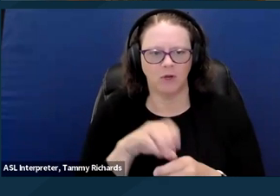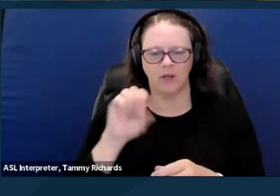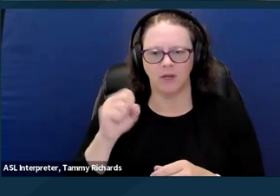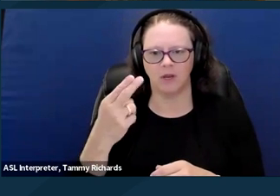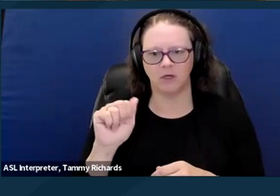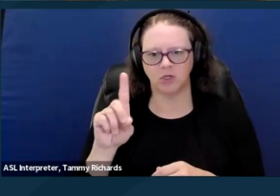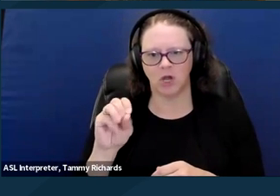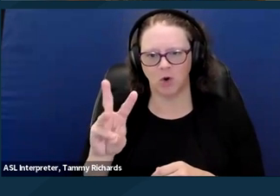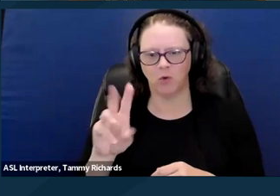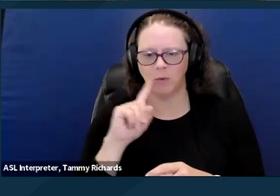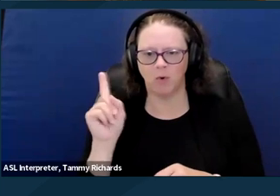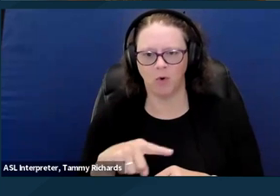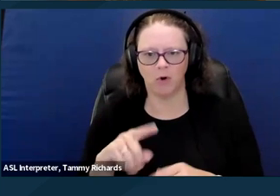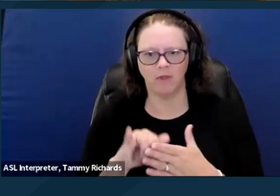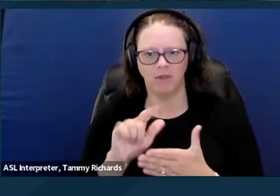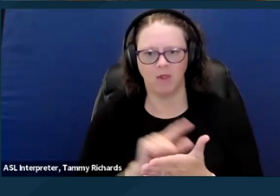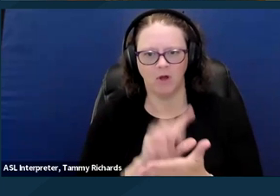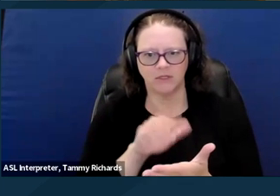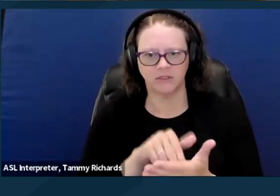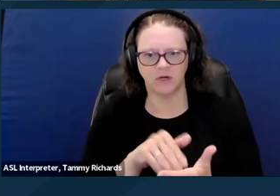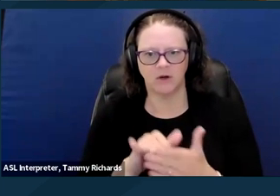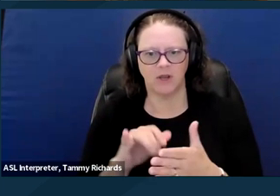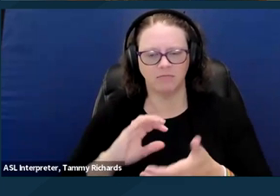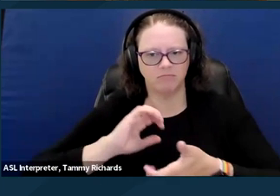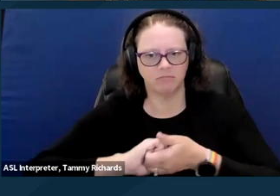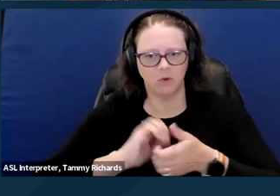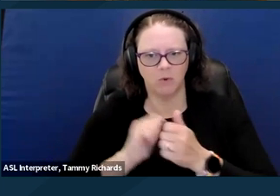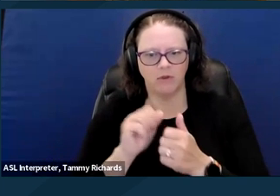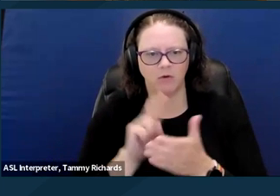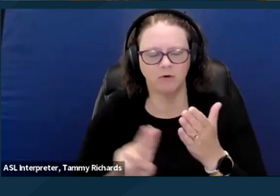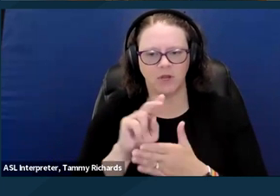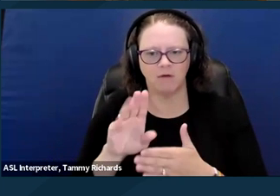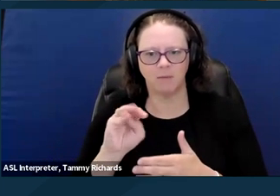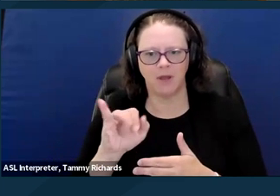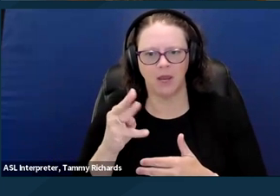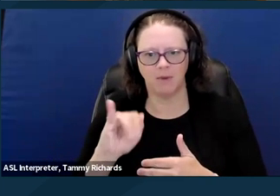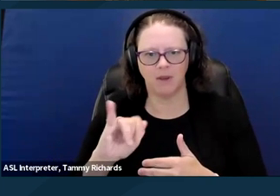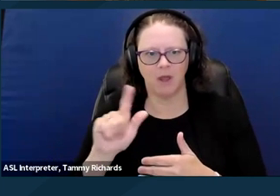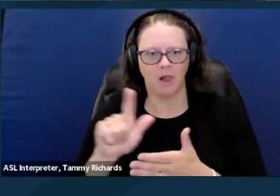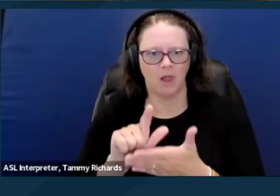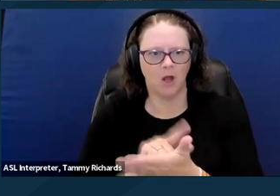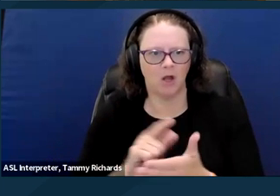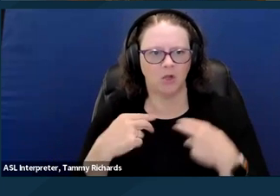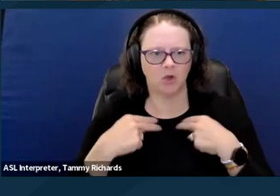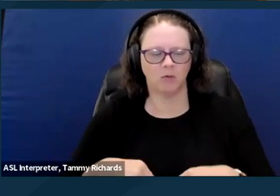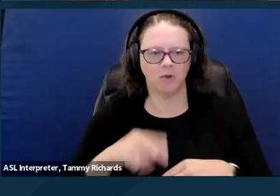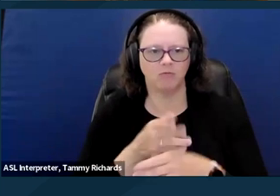with the University of Miami Law Human Rights Clinic, to the United Nations Human Rights Committee last fall